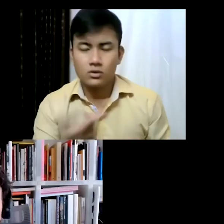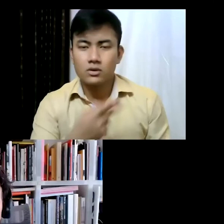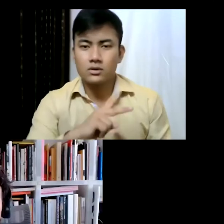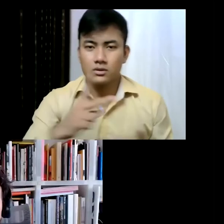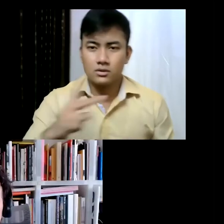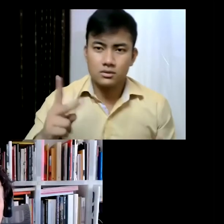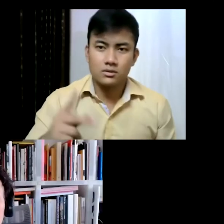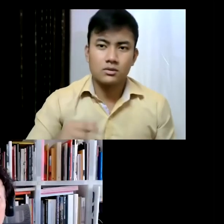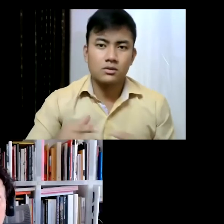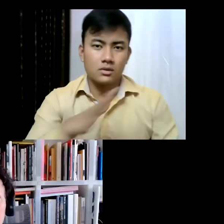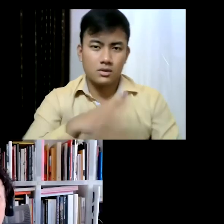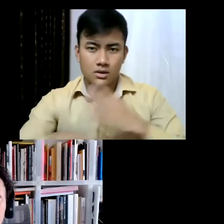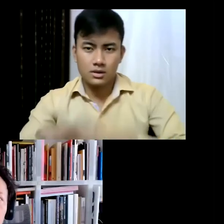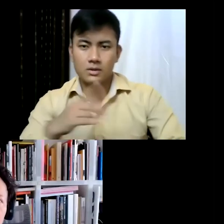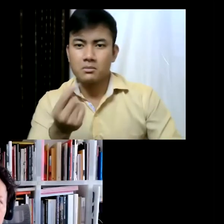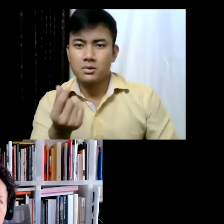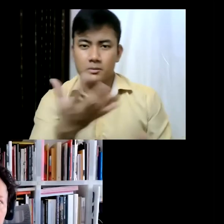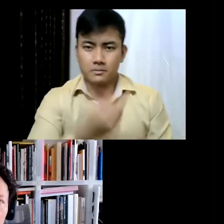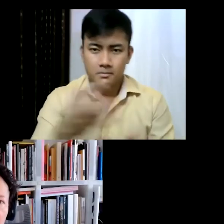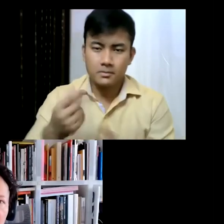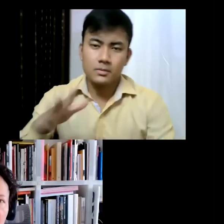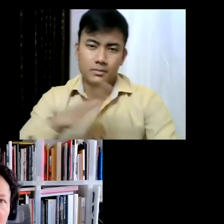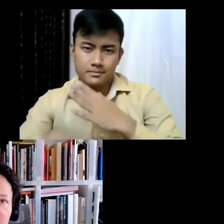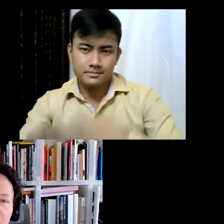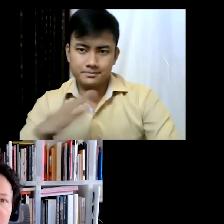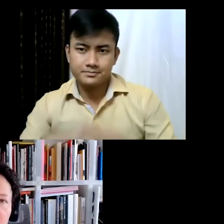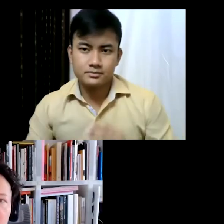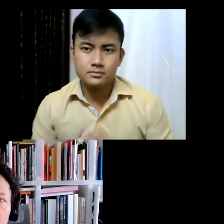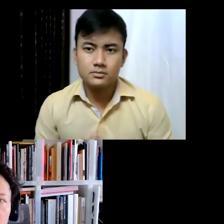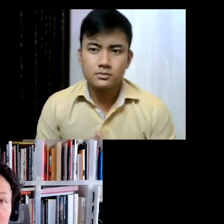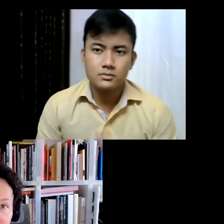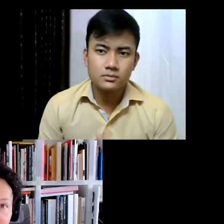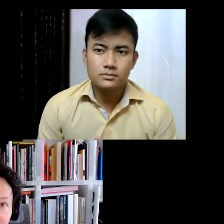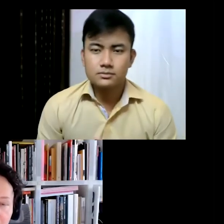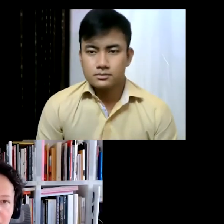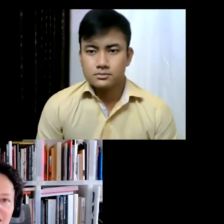means so that the experience of walking the High Line has become a bit more pleasant, because the